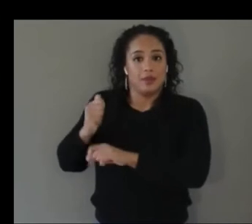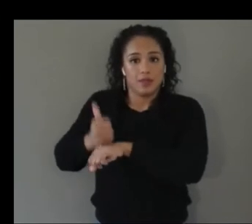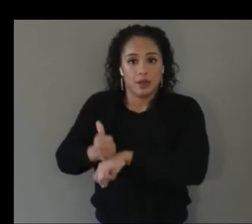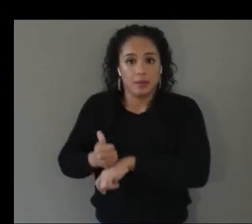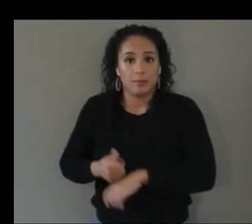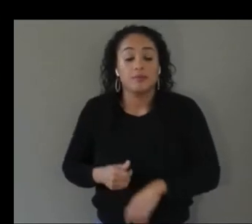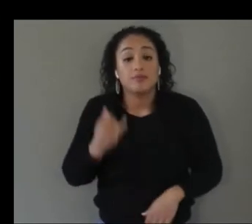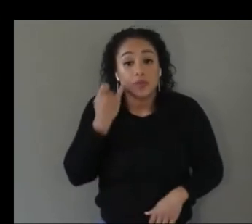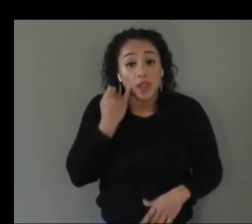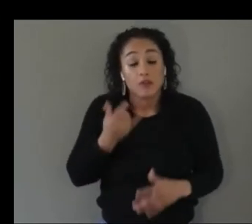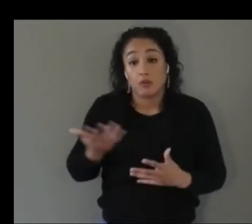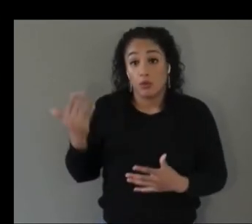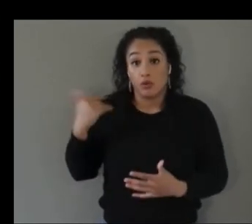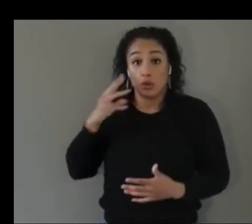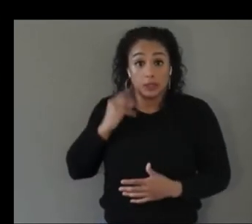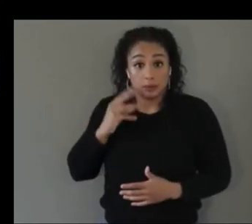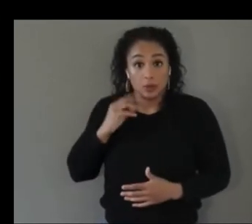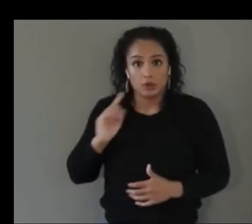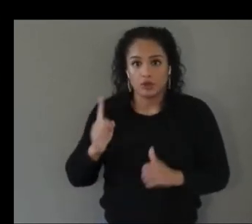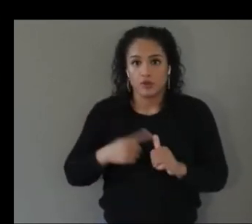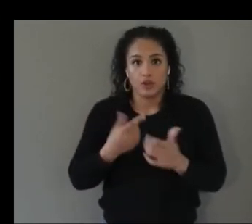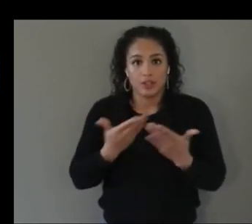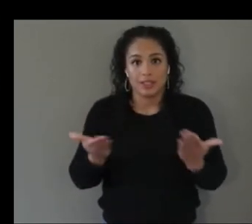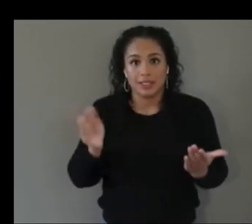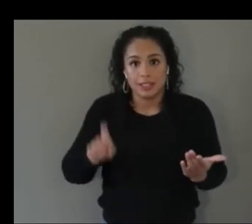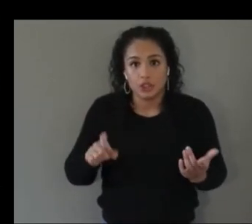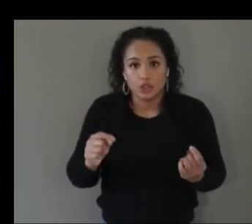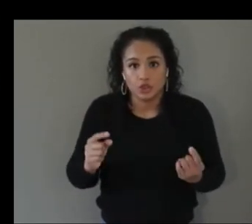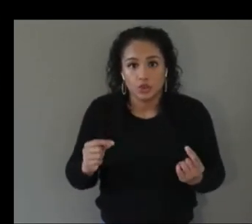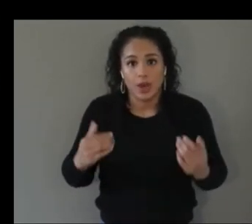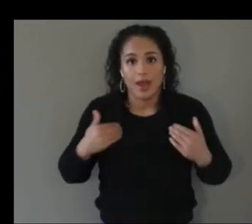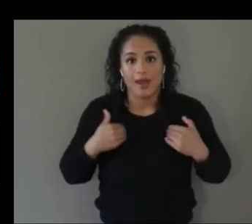things you have to do is like set up this kind of like barrier so like you know or this um the